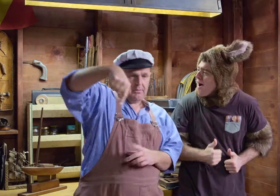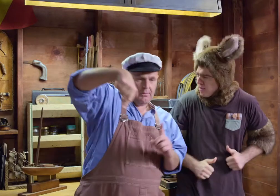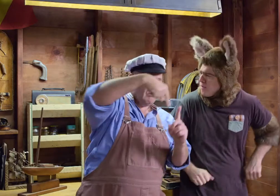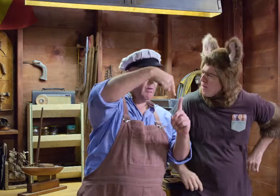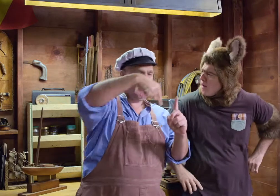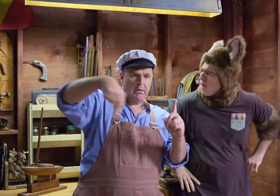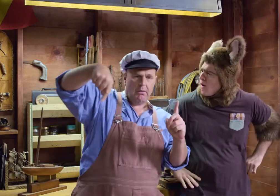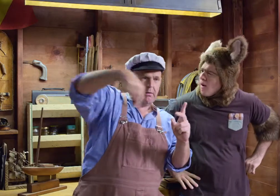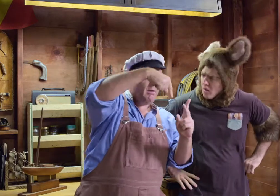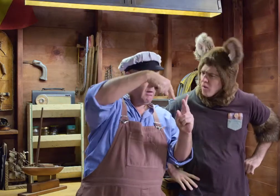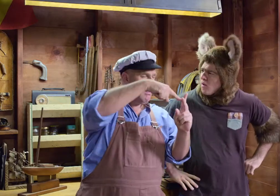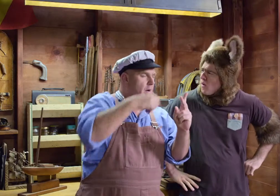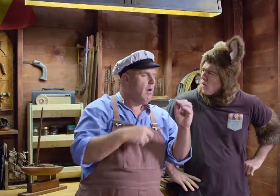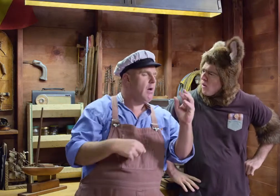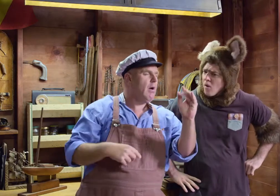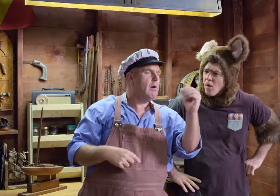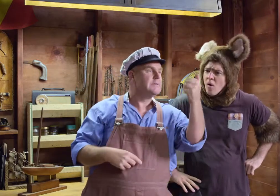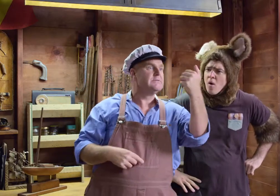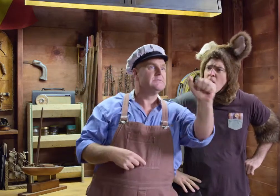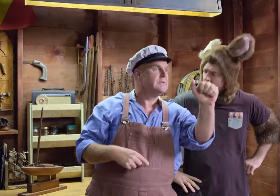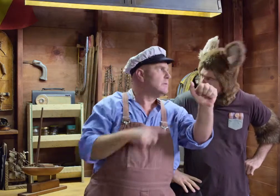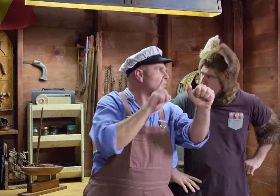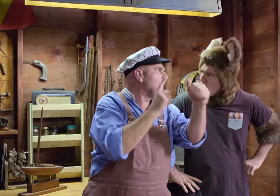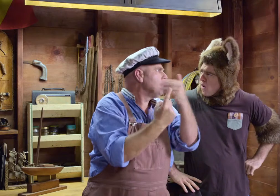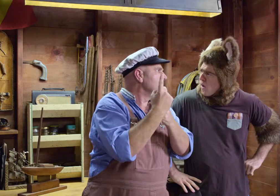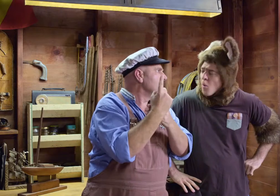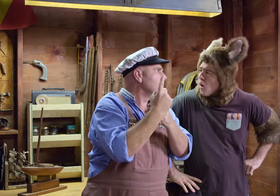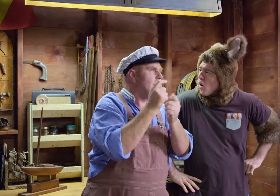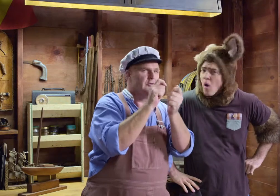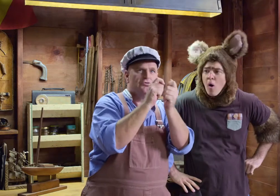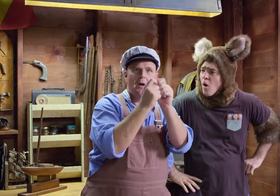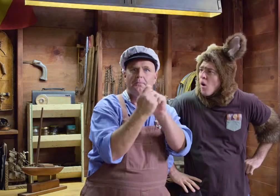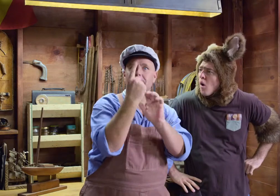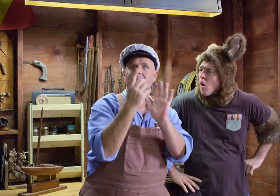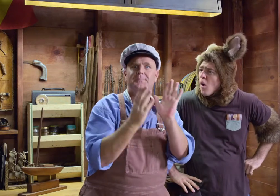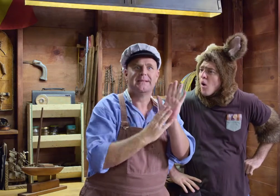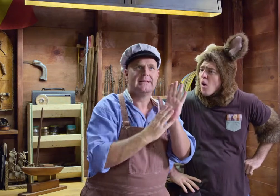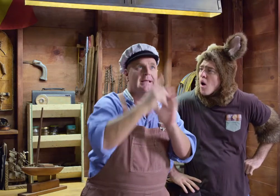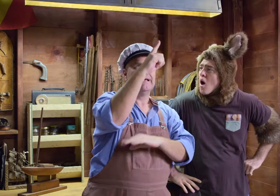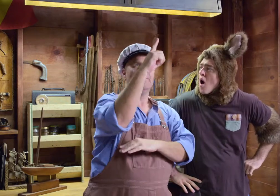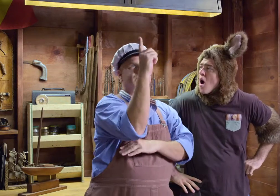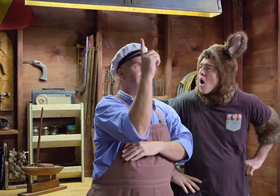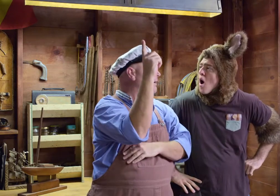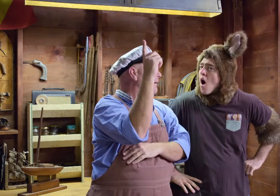That's interesting. So when you get to 60 back and forths, that means 60 seconds, and that is one minute.